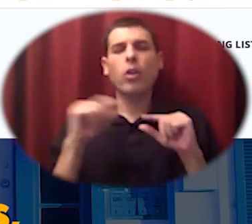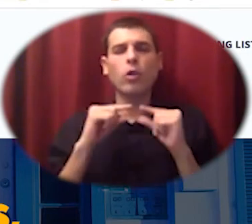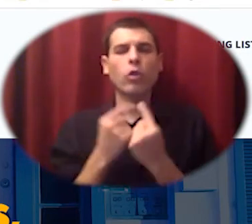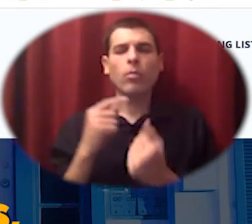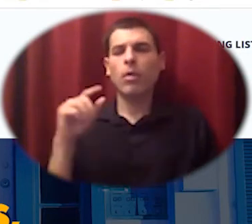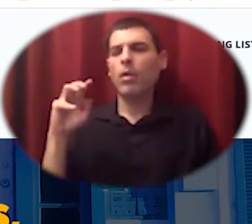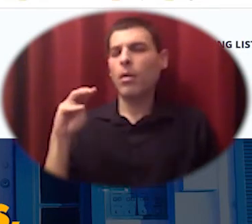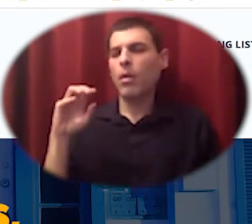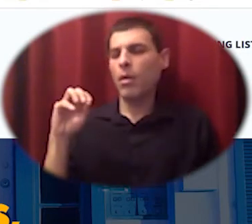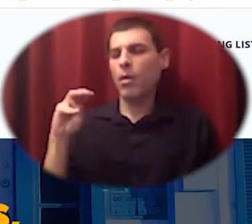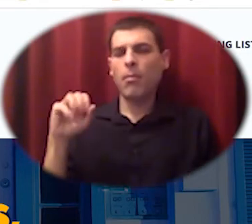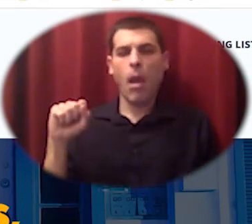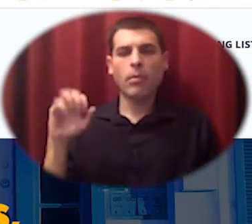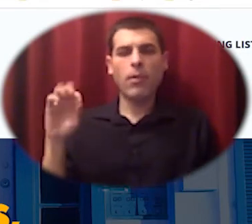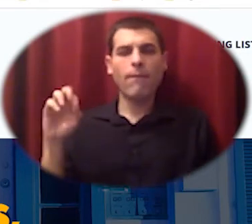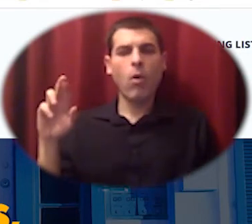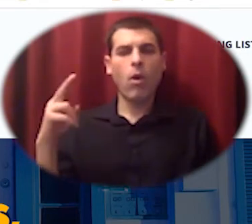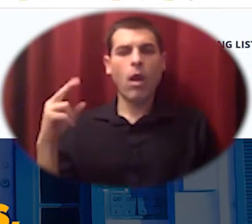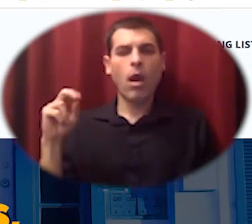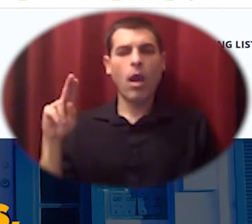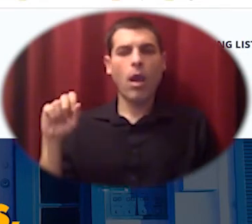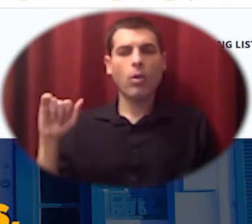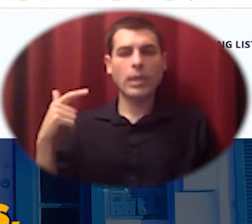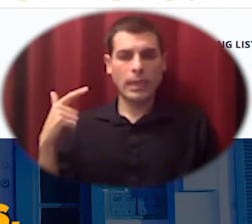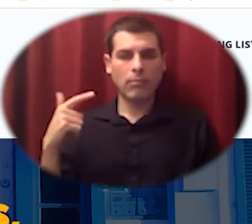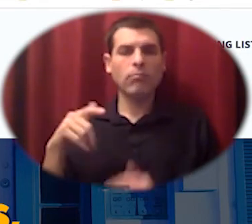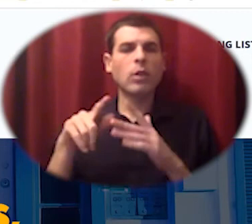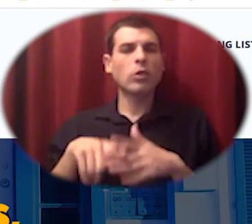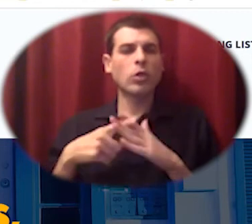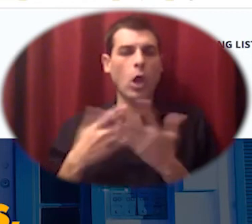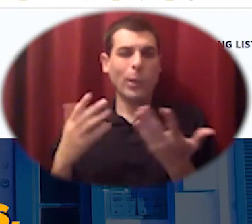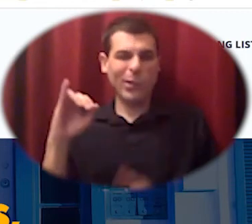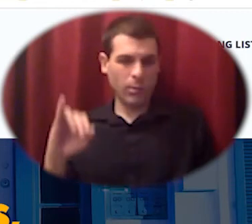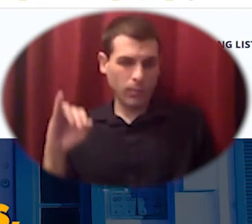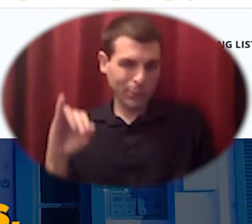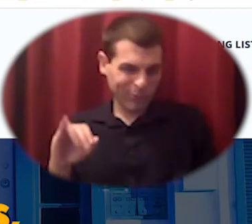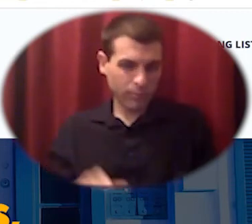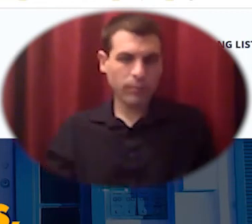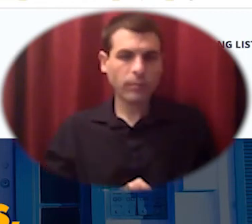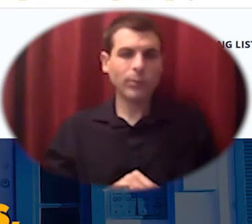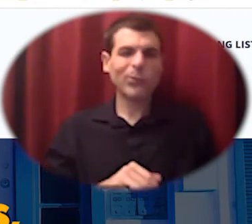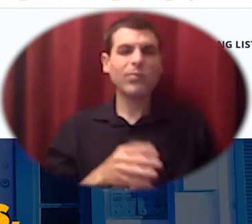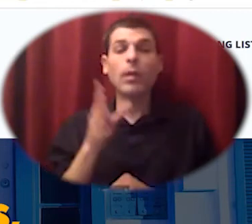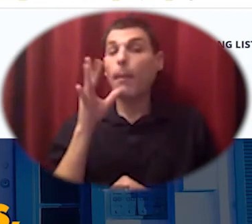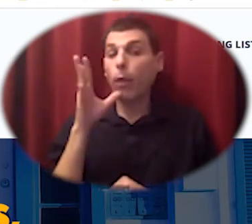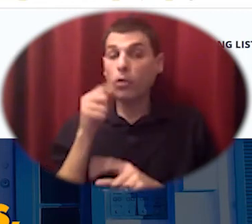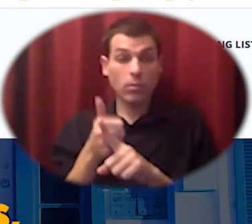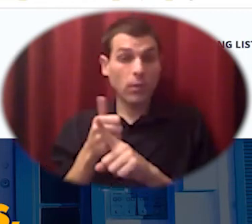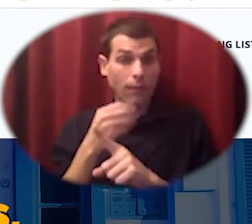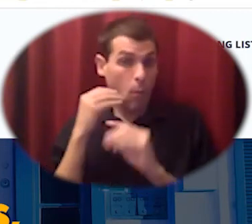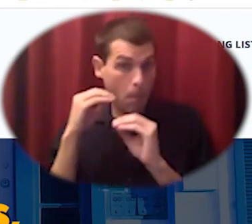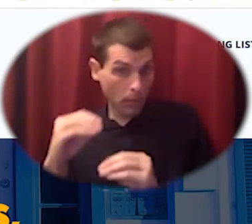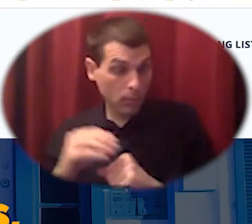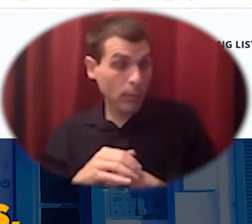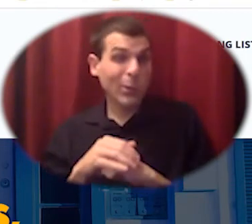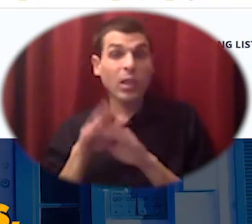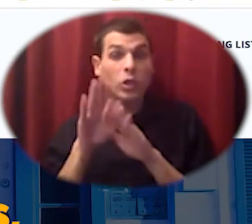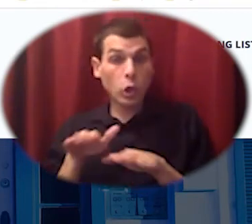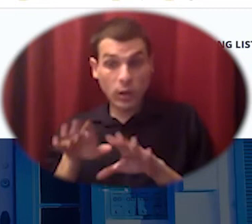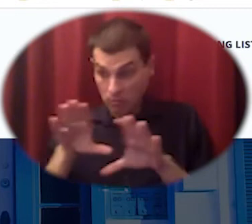in the bay area a couple homeless mothers and their children took over a house in oakland and